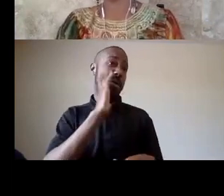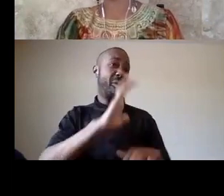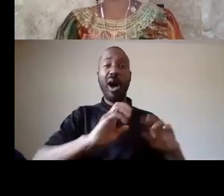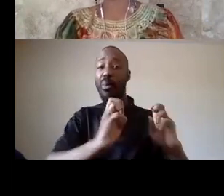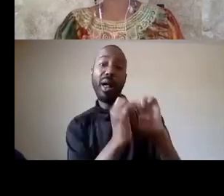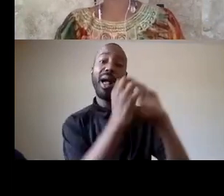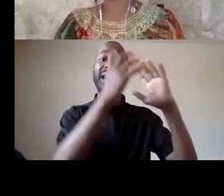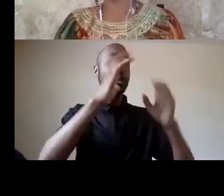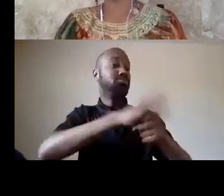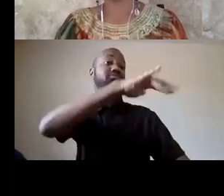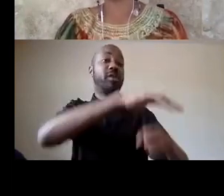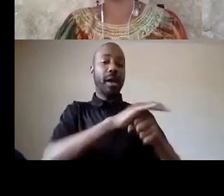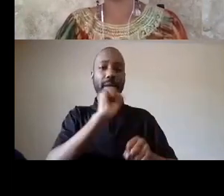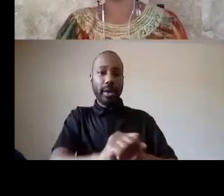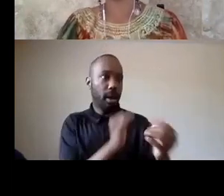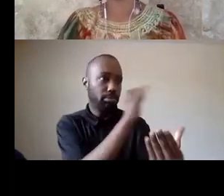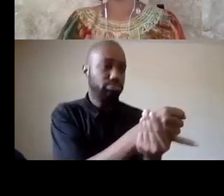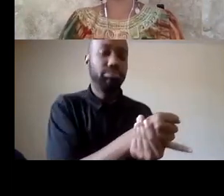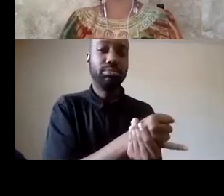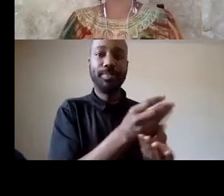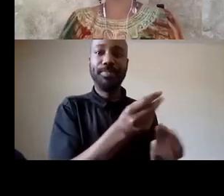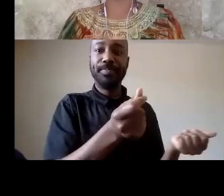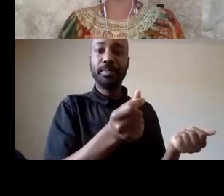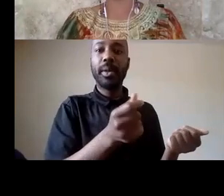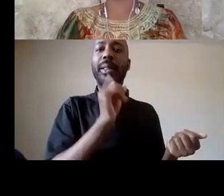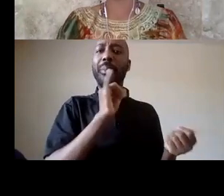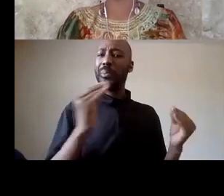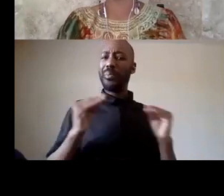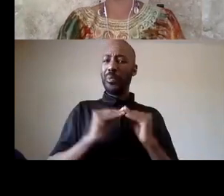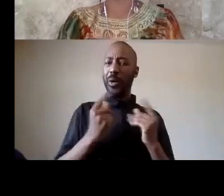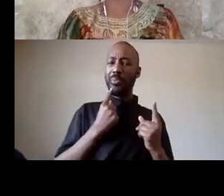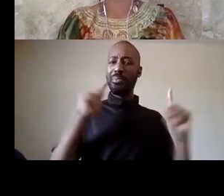that's been much more effective than launching police into communities with